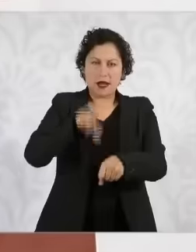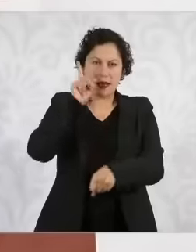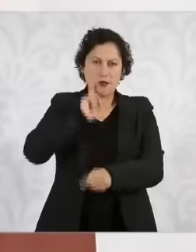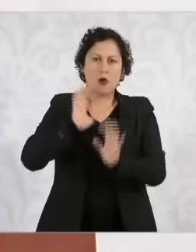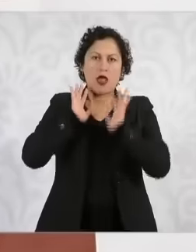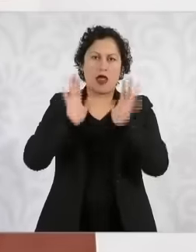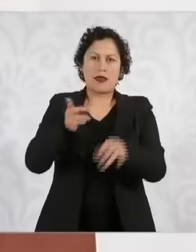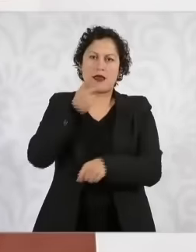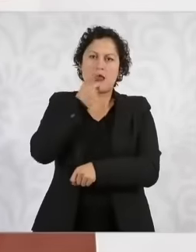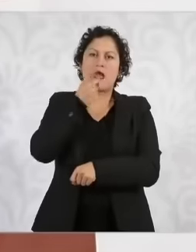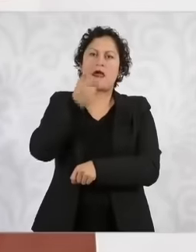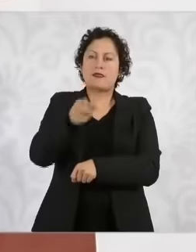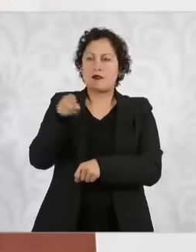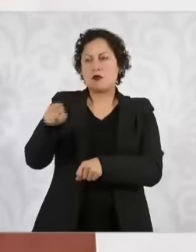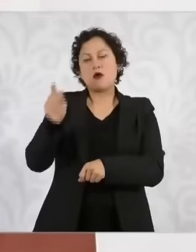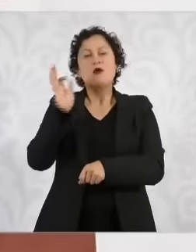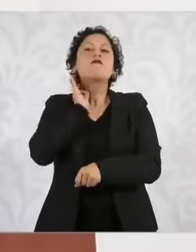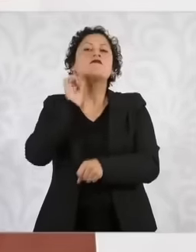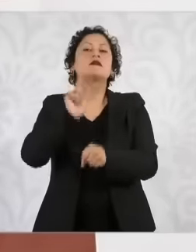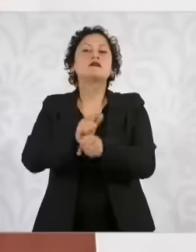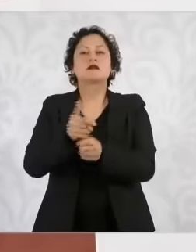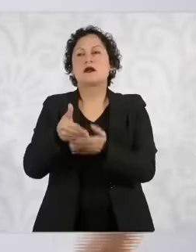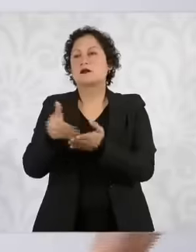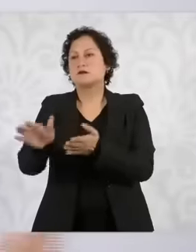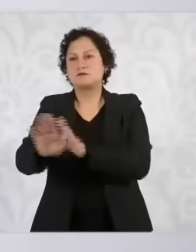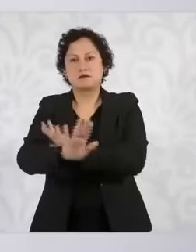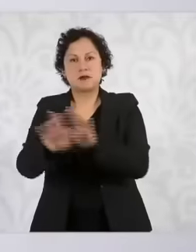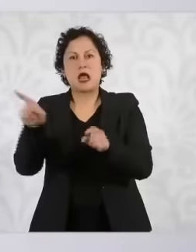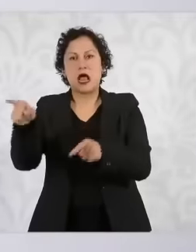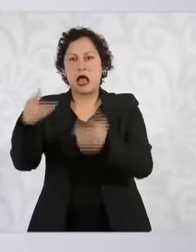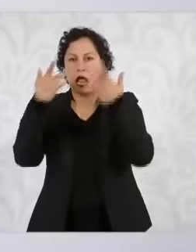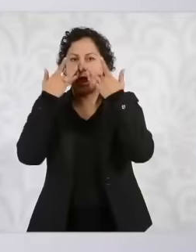resignation is what she proposed, not only did she say it here but she had already